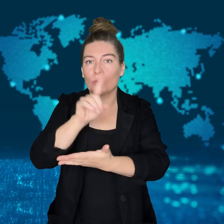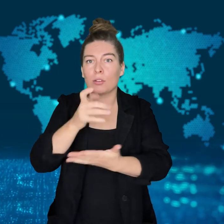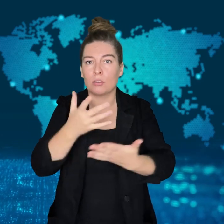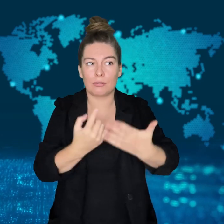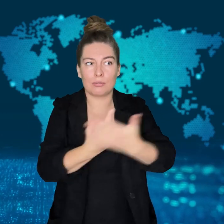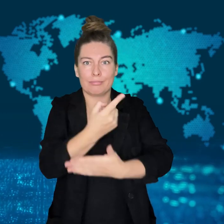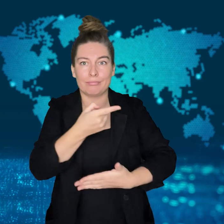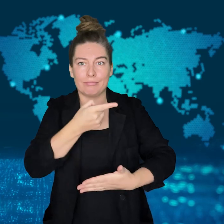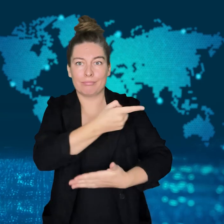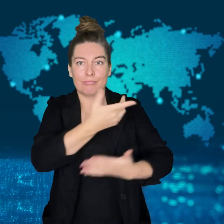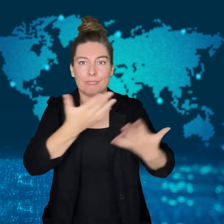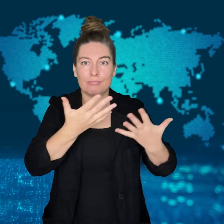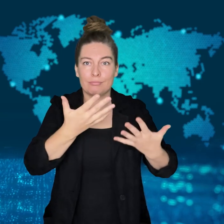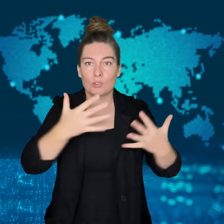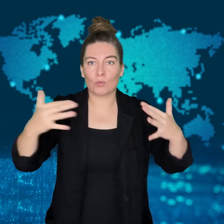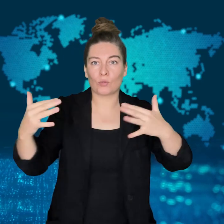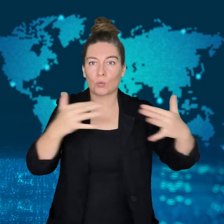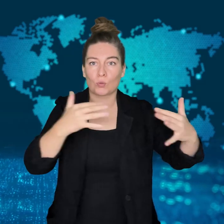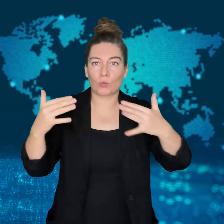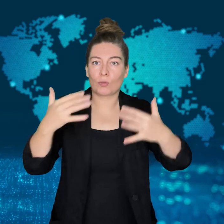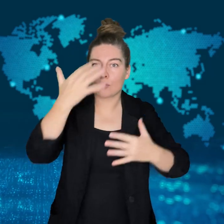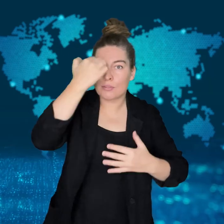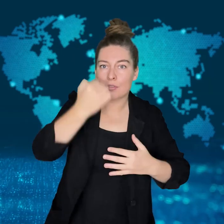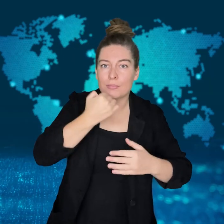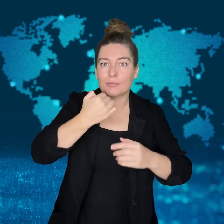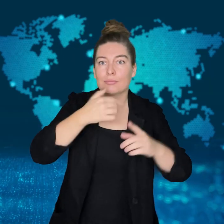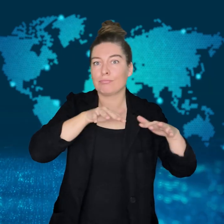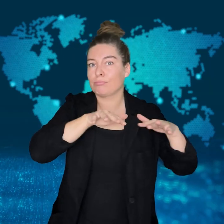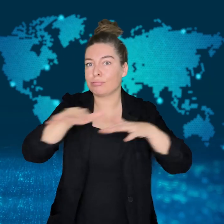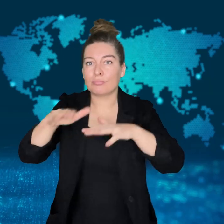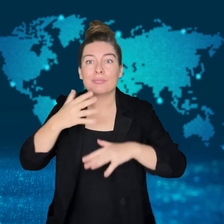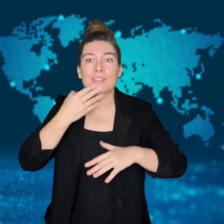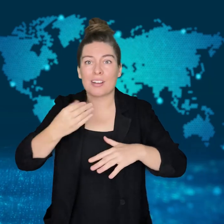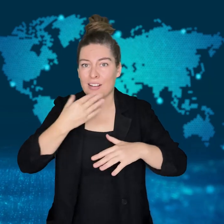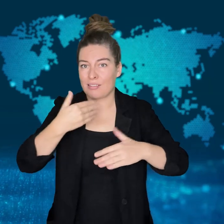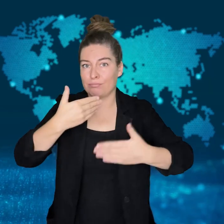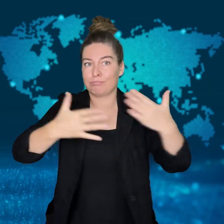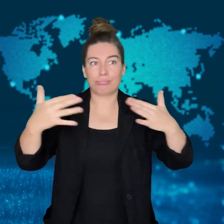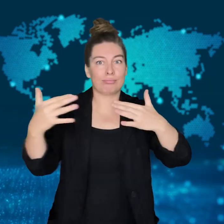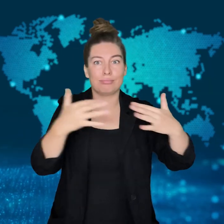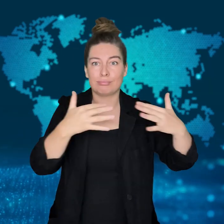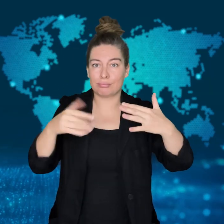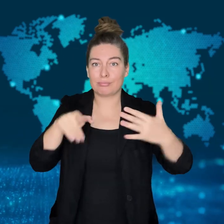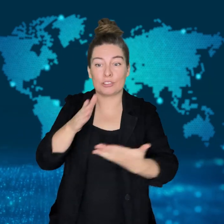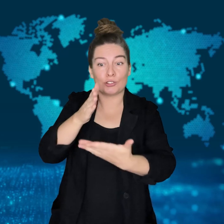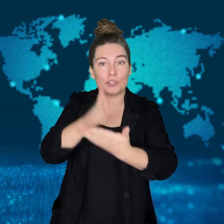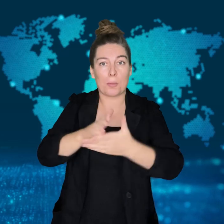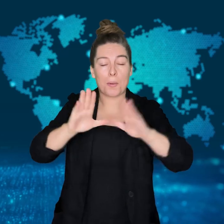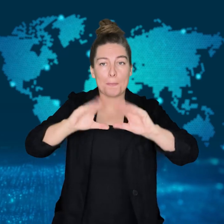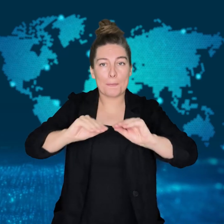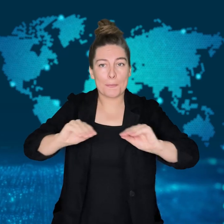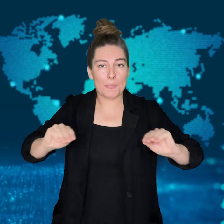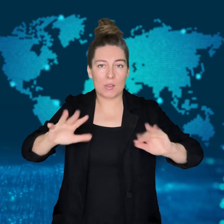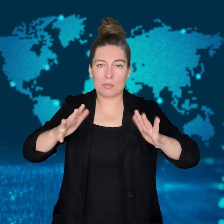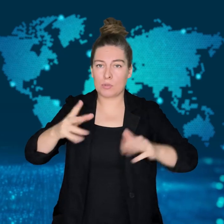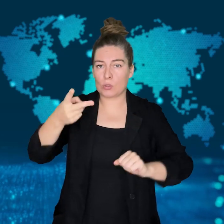when Hamas attacked Israel.